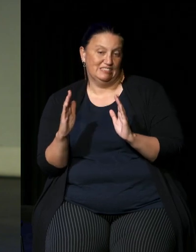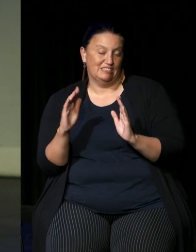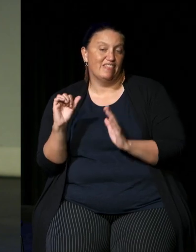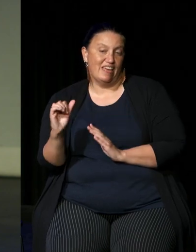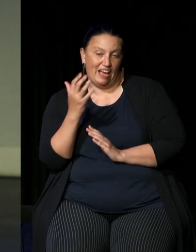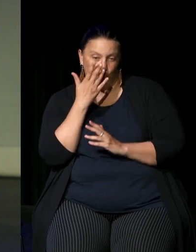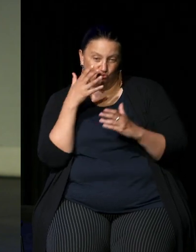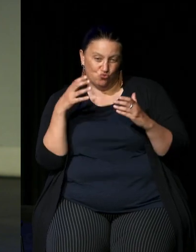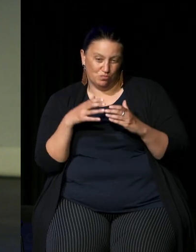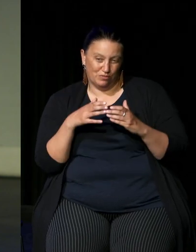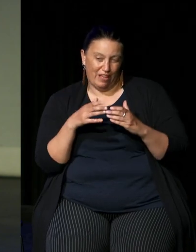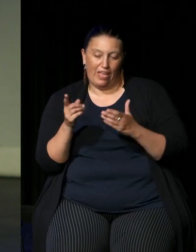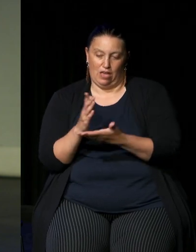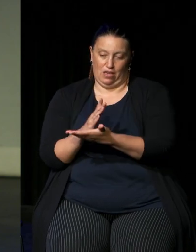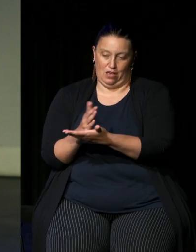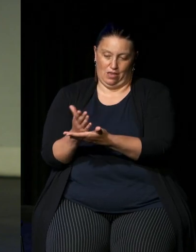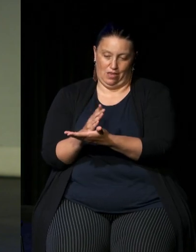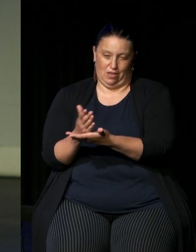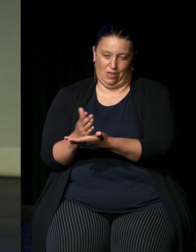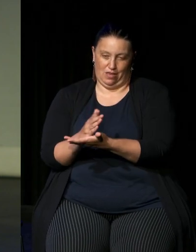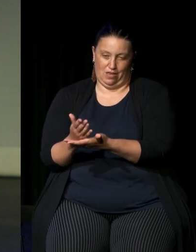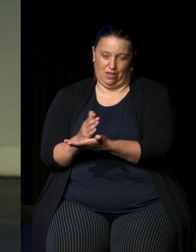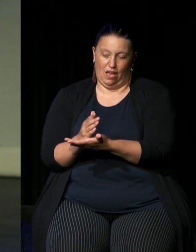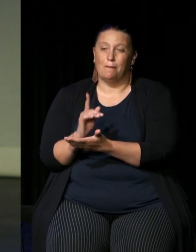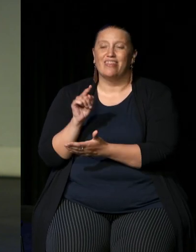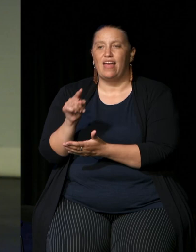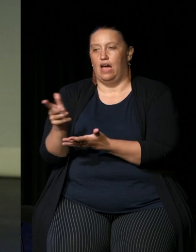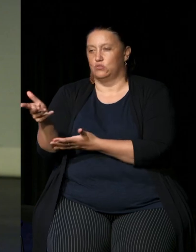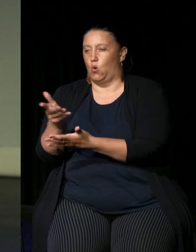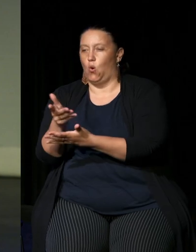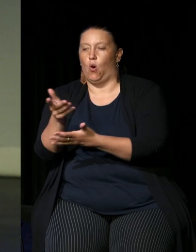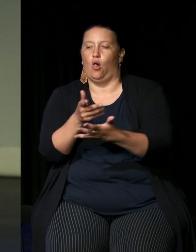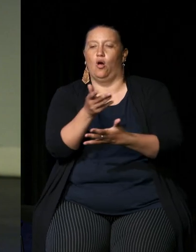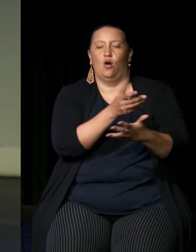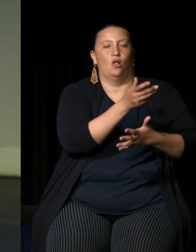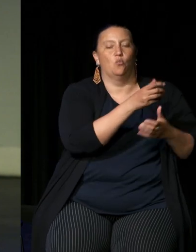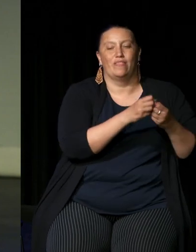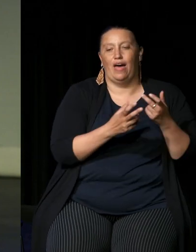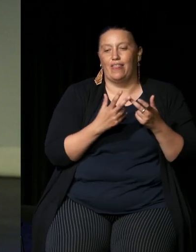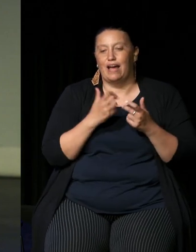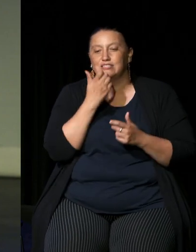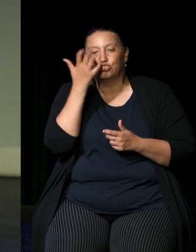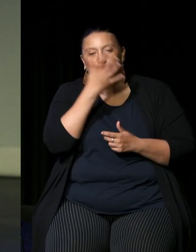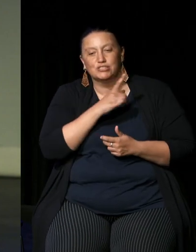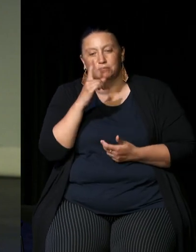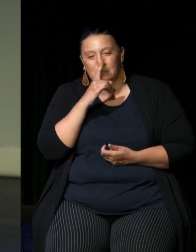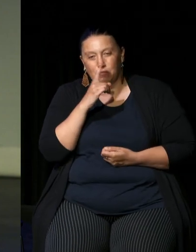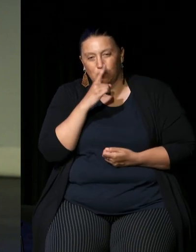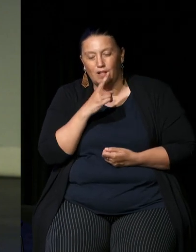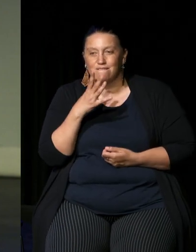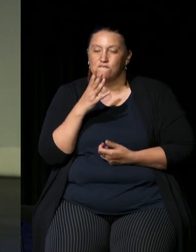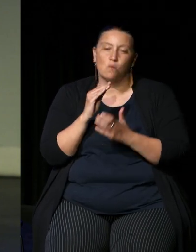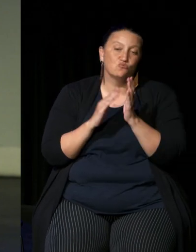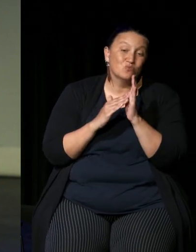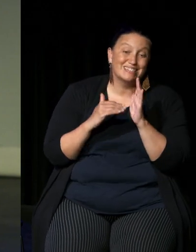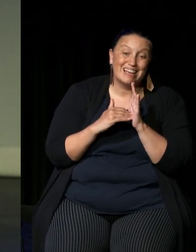and they're they're talking to other Indigenous people who they work with from New Zealand mainly